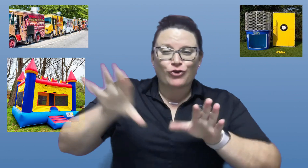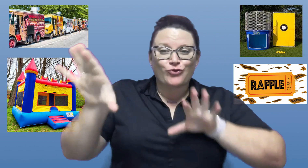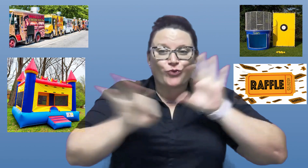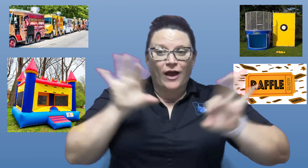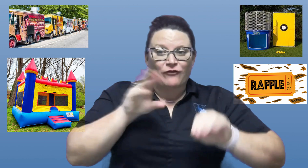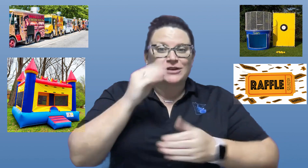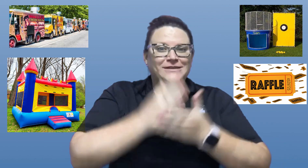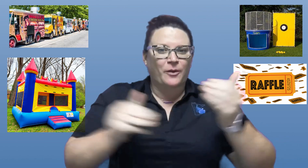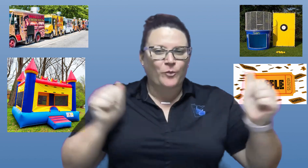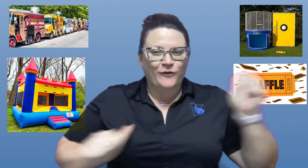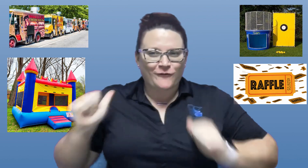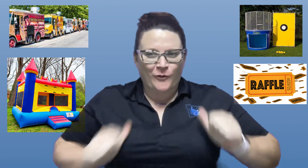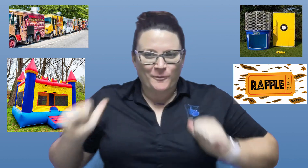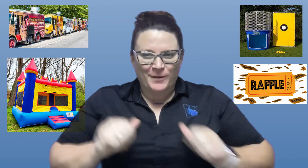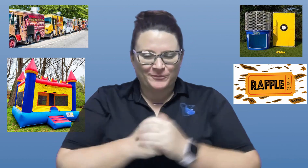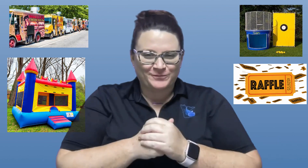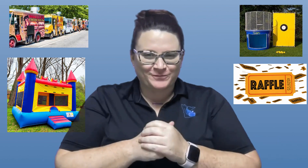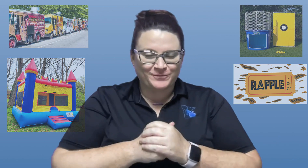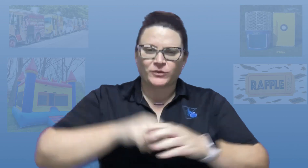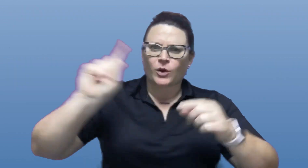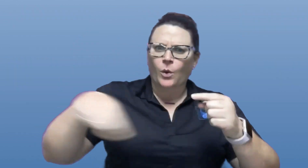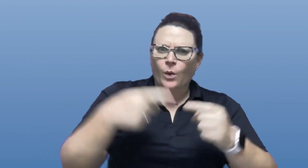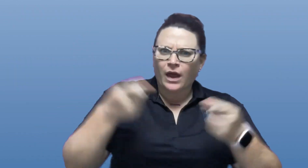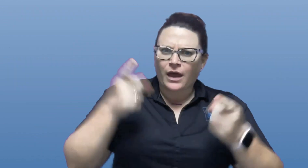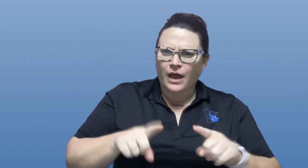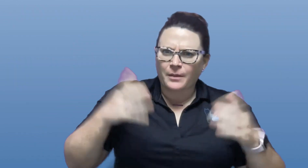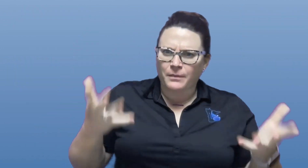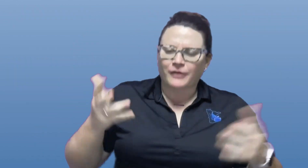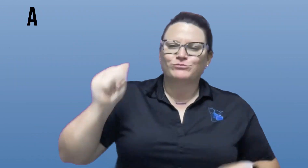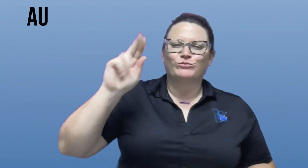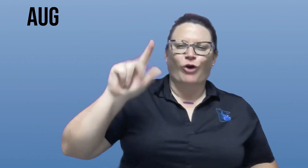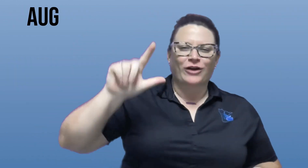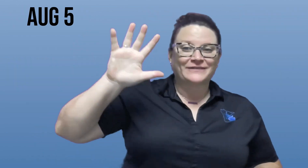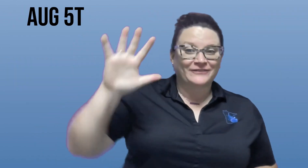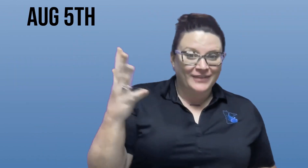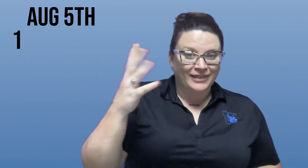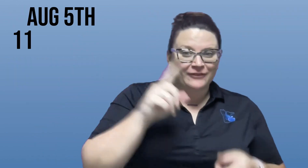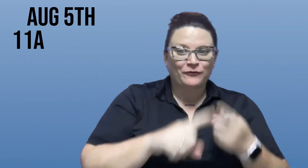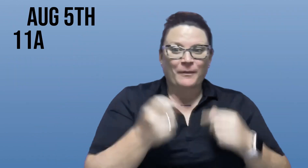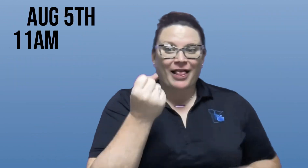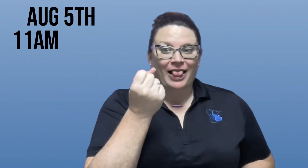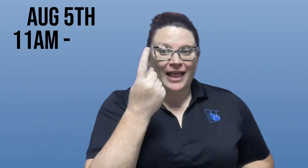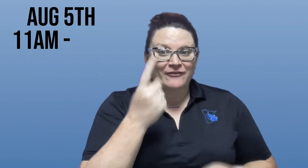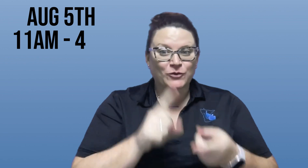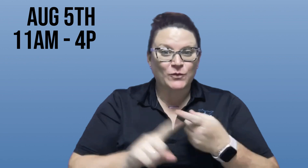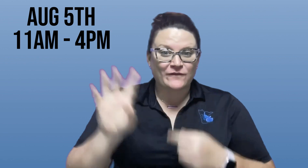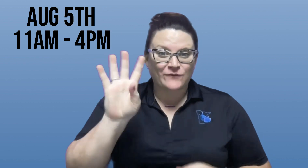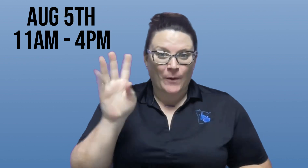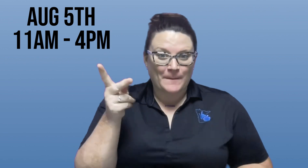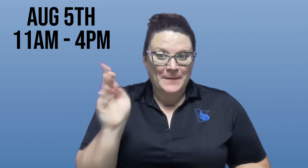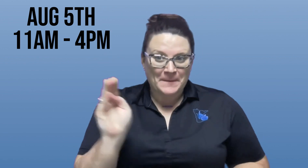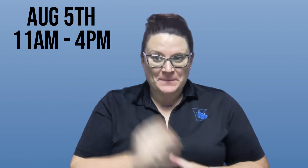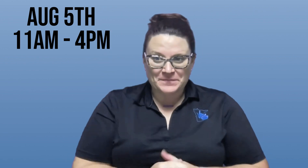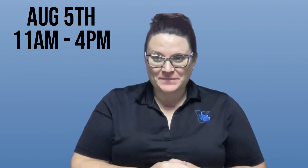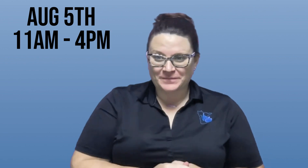Raffles, and some performing. When will it happen? August 5th, from 11 am to 4 pm.